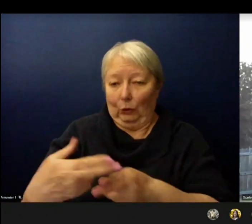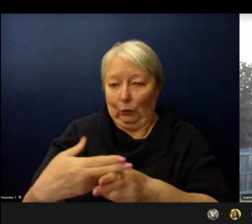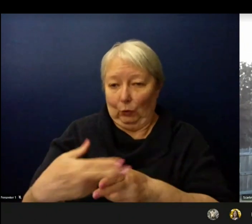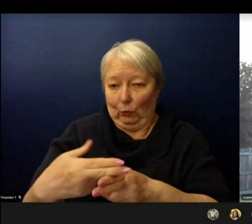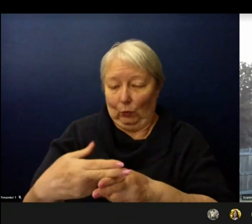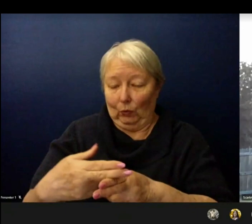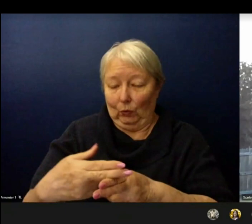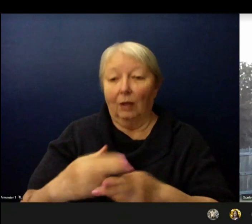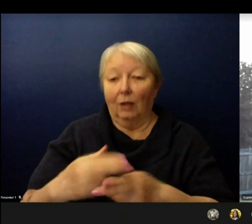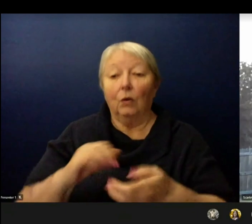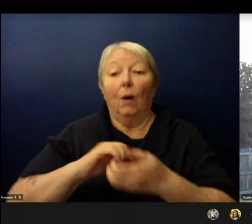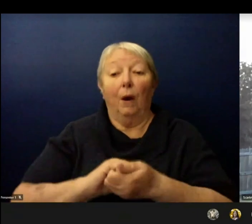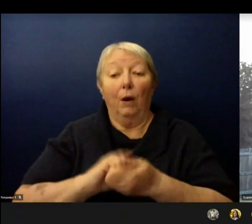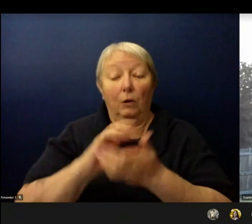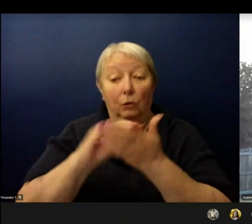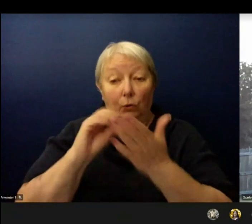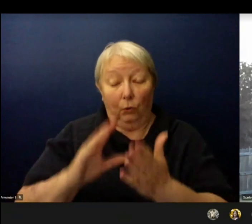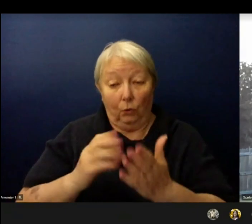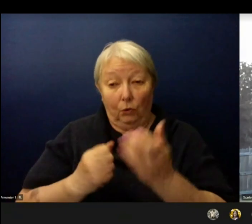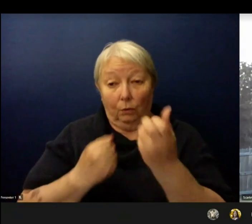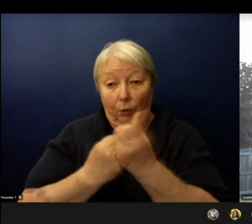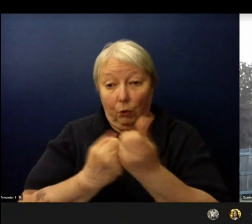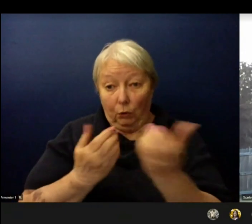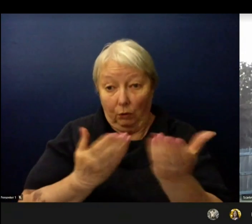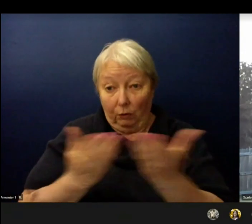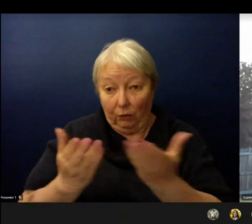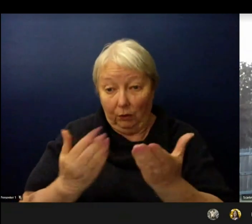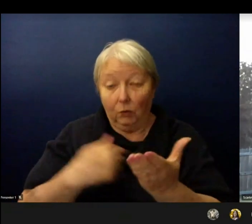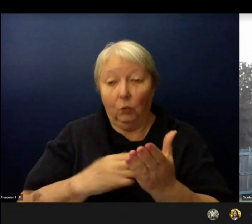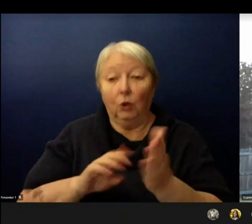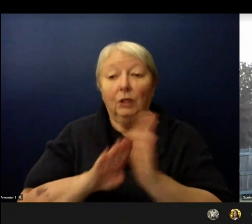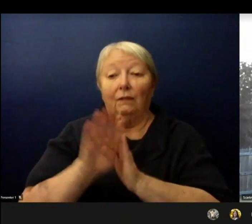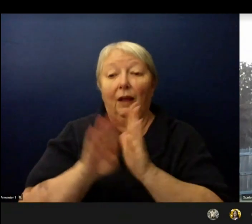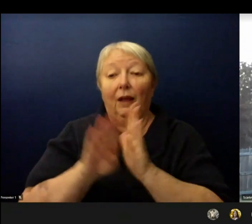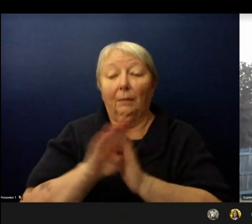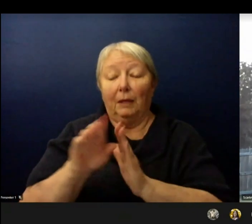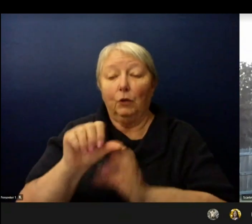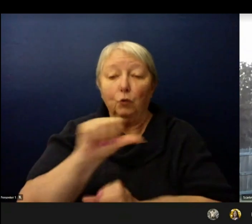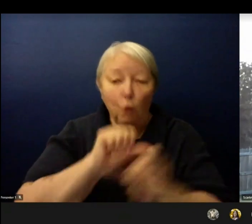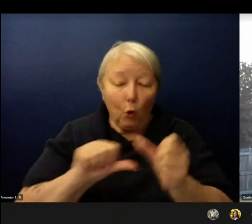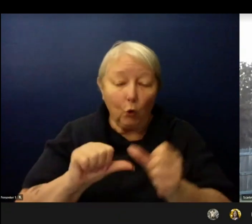we're also developing social-emotional learning lessons for our educators to support students